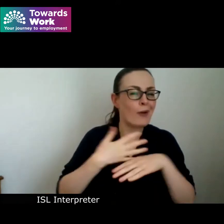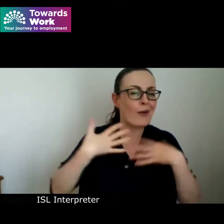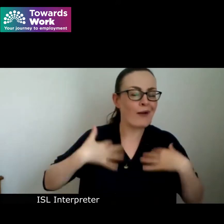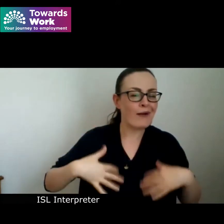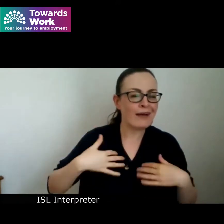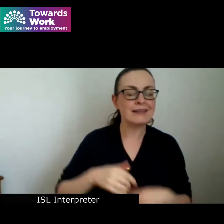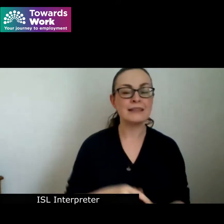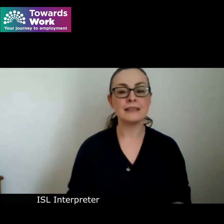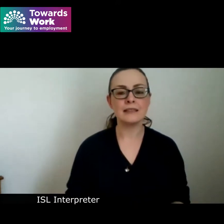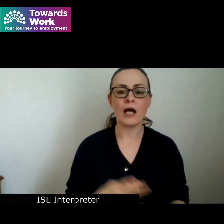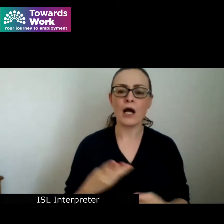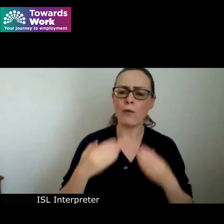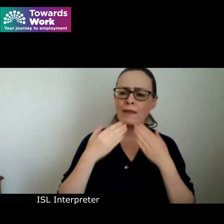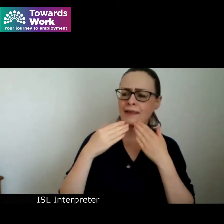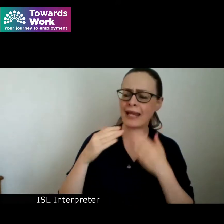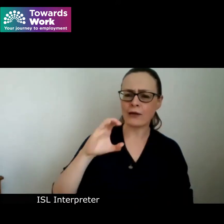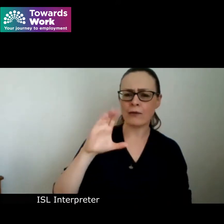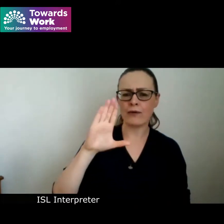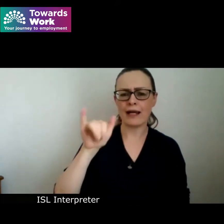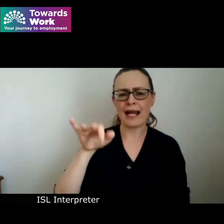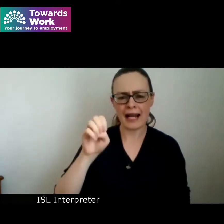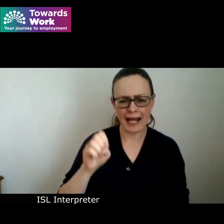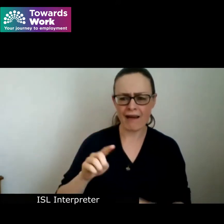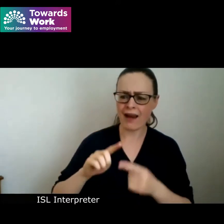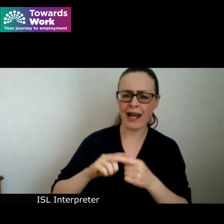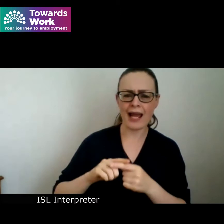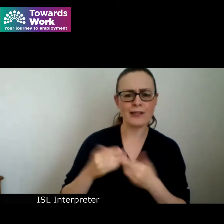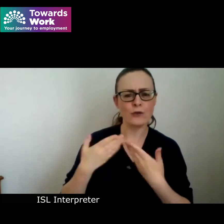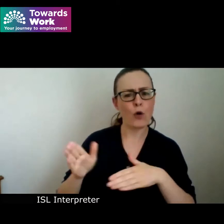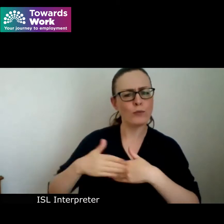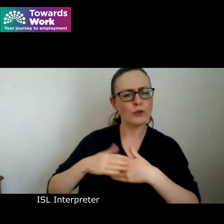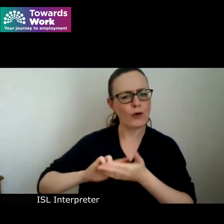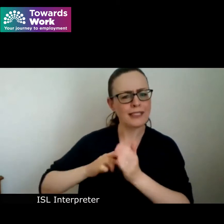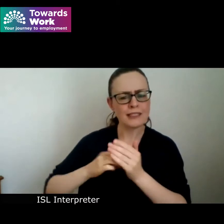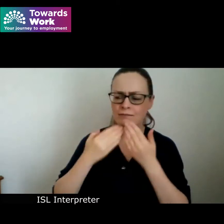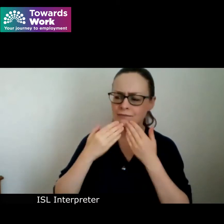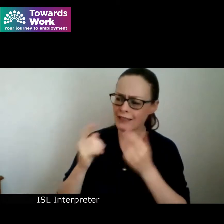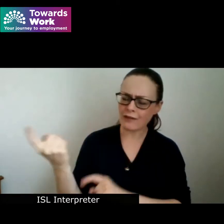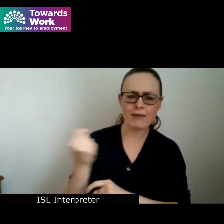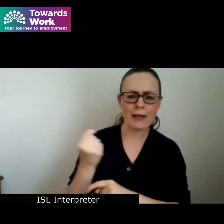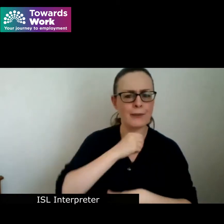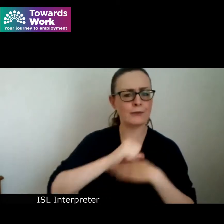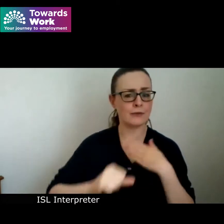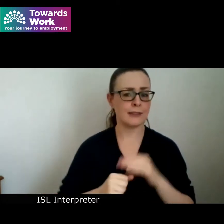to thank Claire Hayes and the open door initiative for inviting me here today for the launch of this